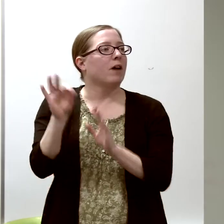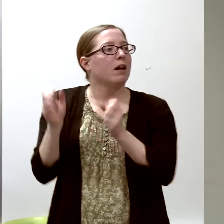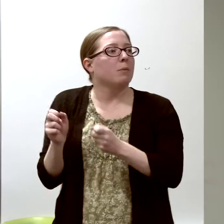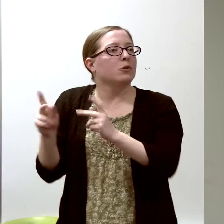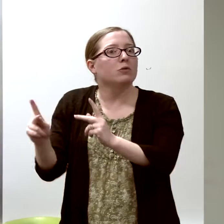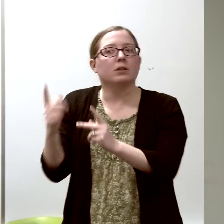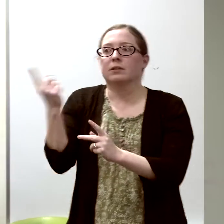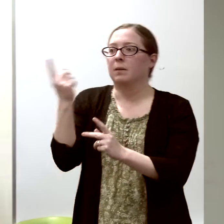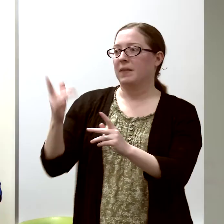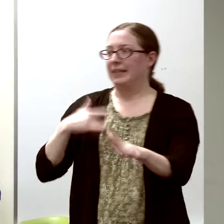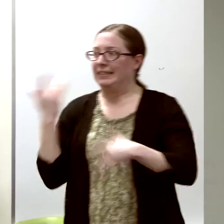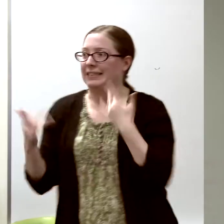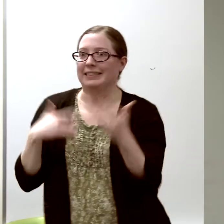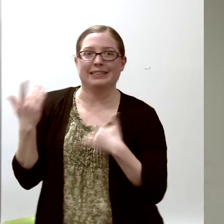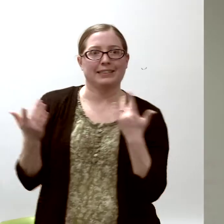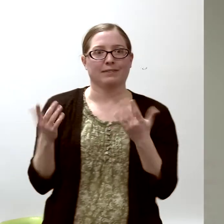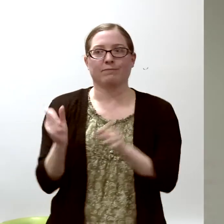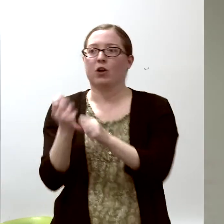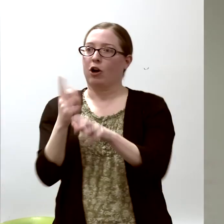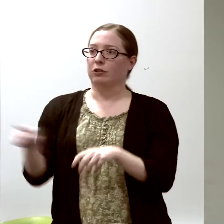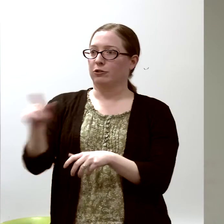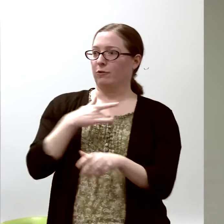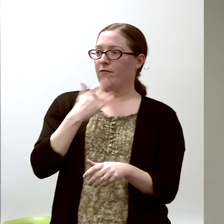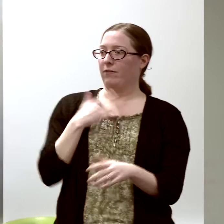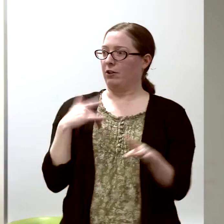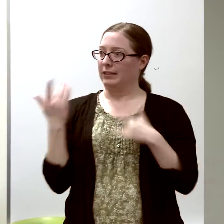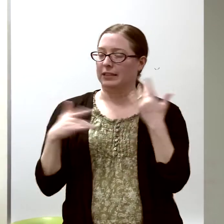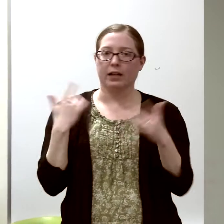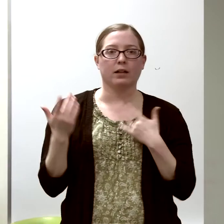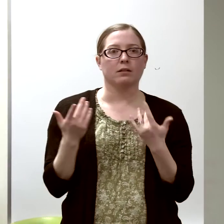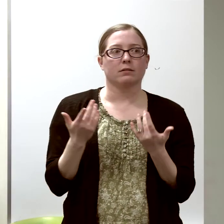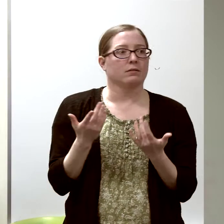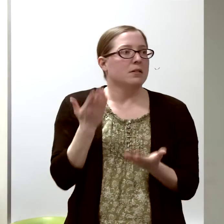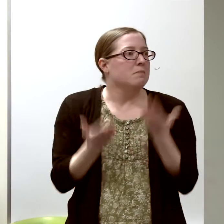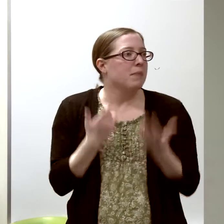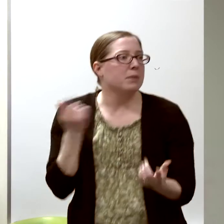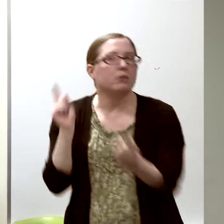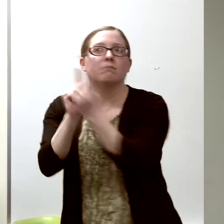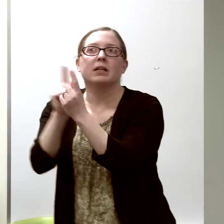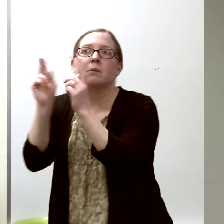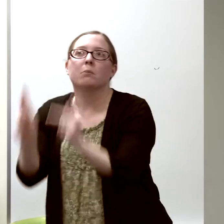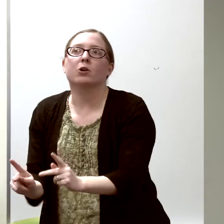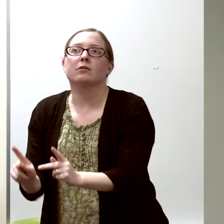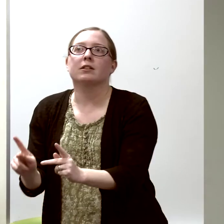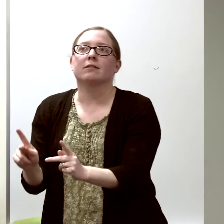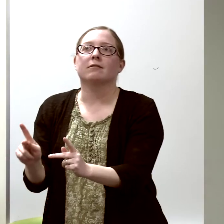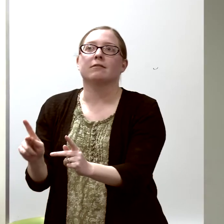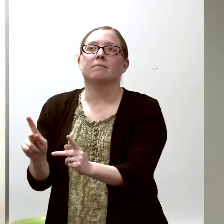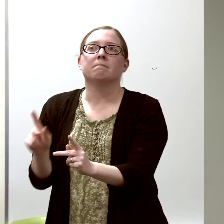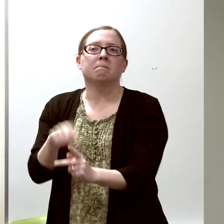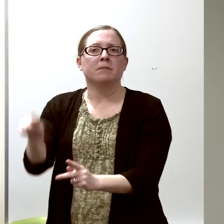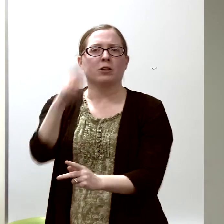something that excites you, a person that you think, "I really want to learn from that person."